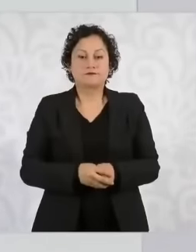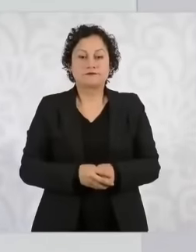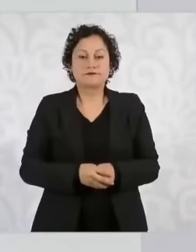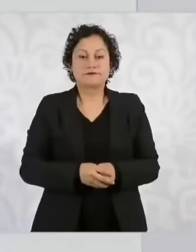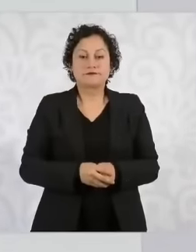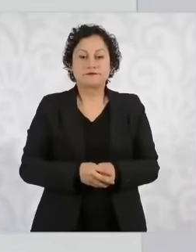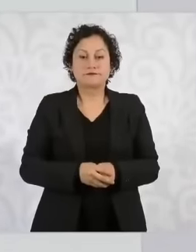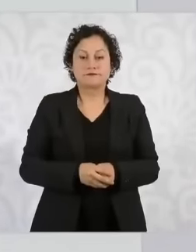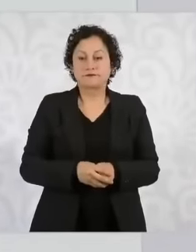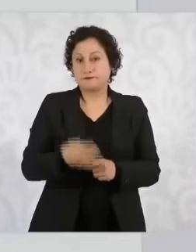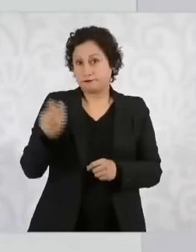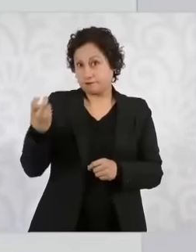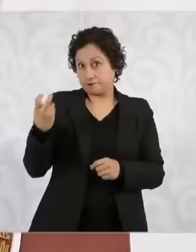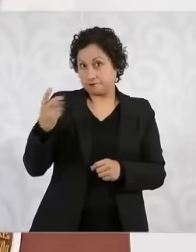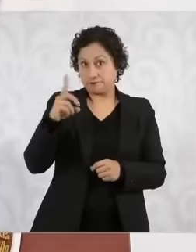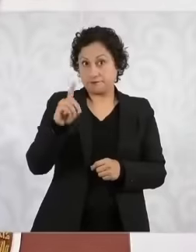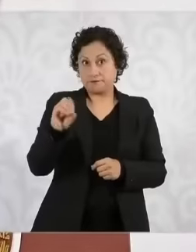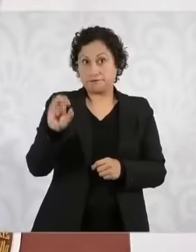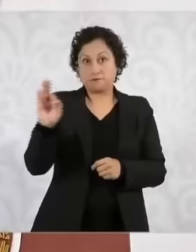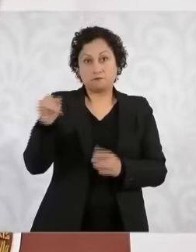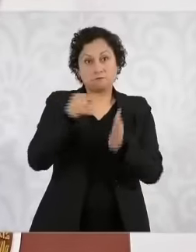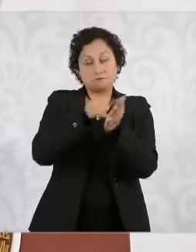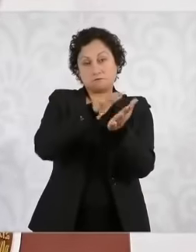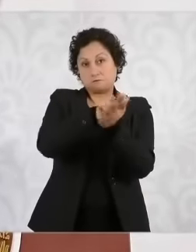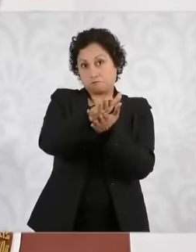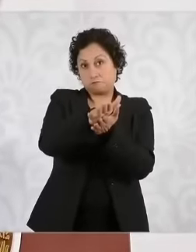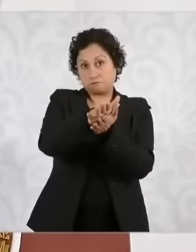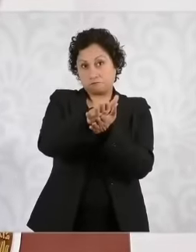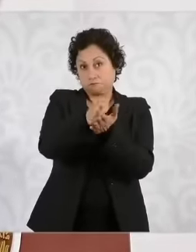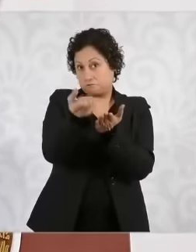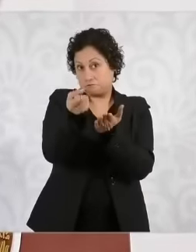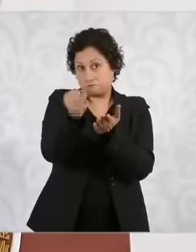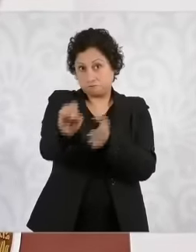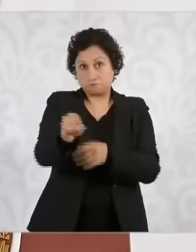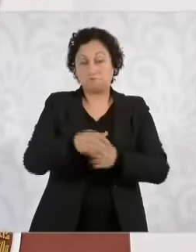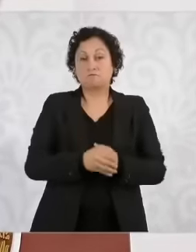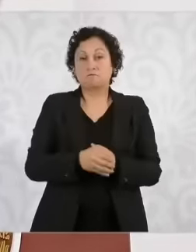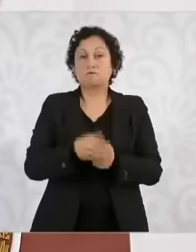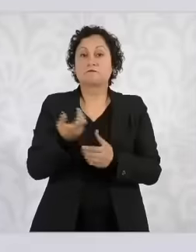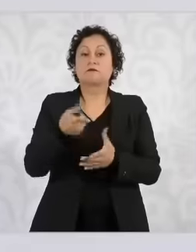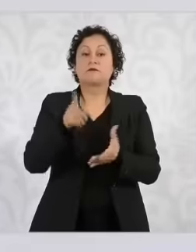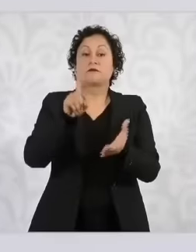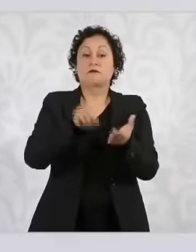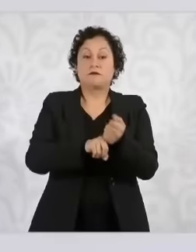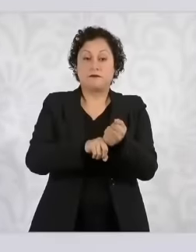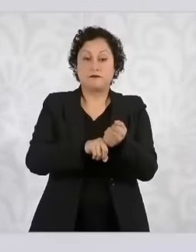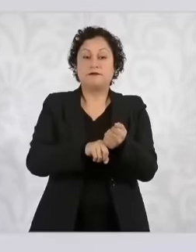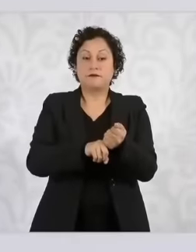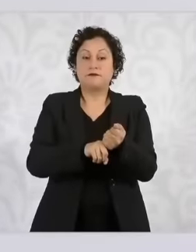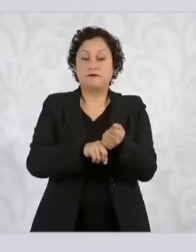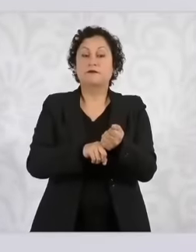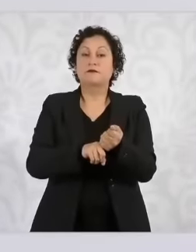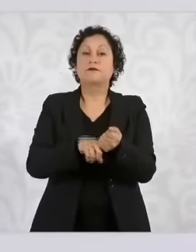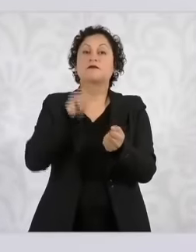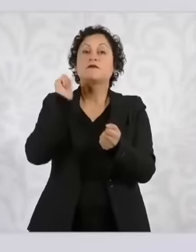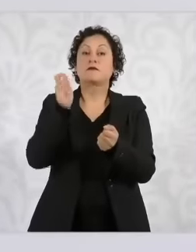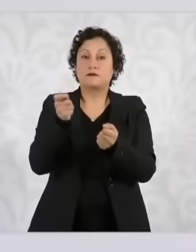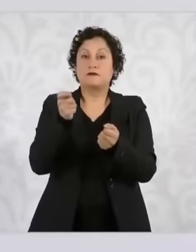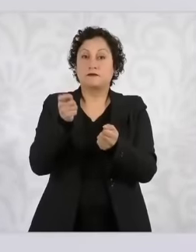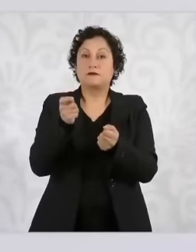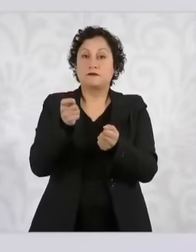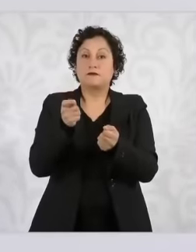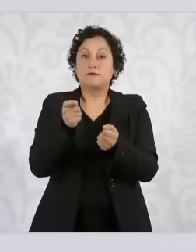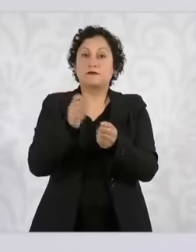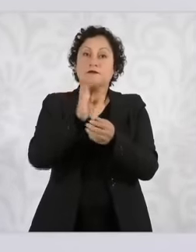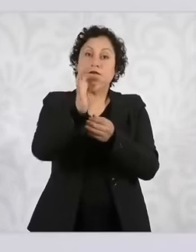like this. It is printed, it still has this way of using them, and it is also published on the